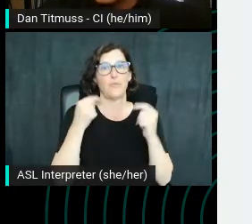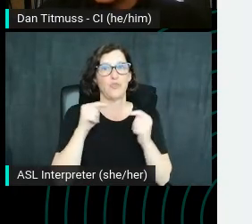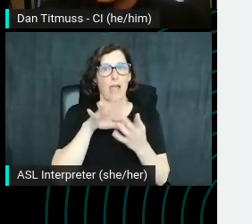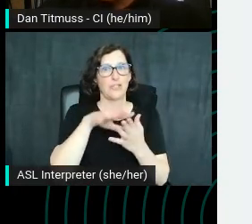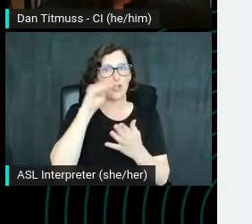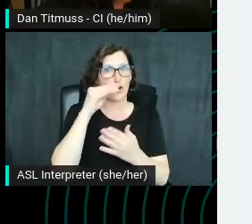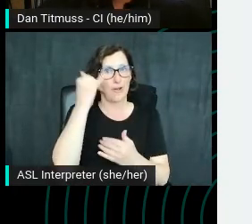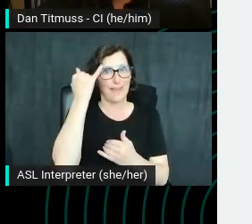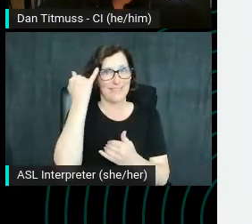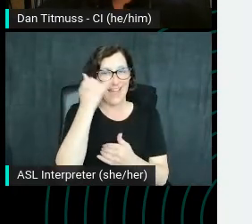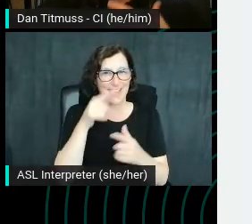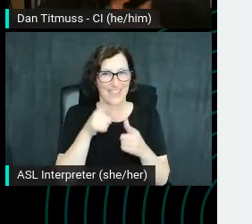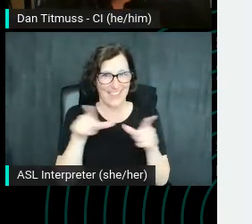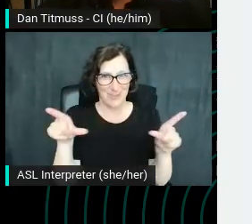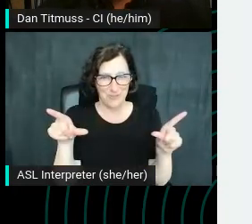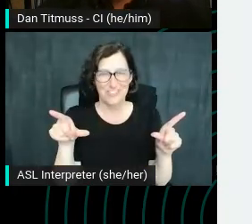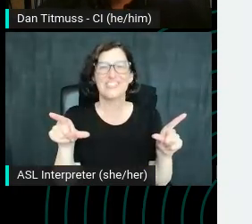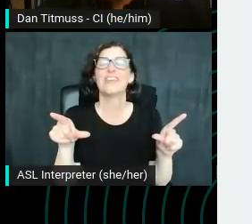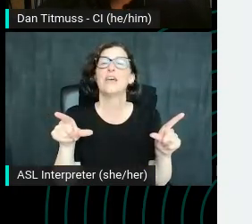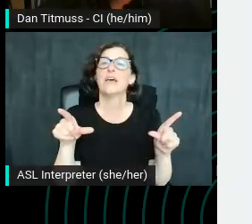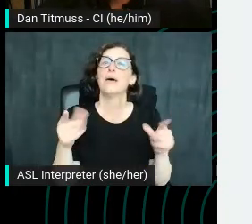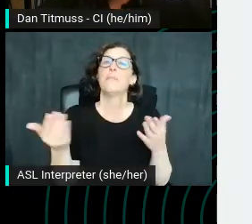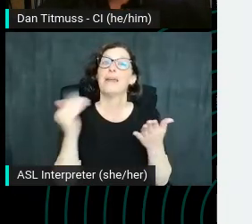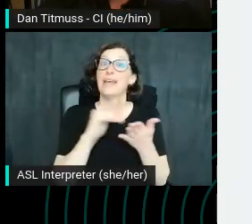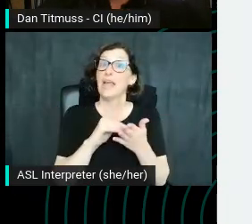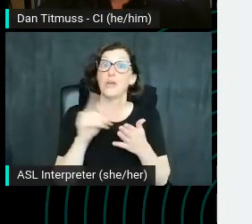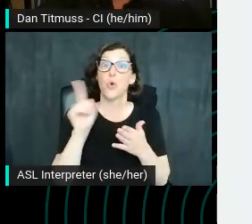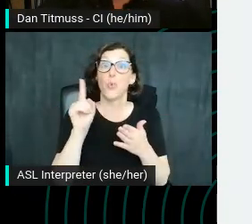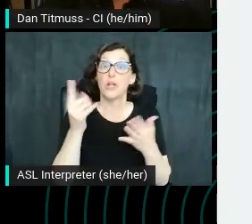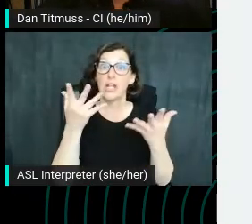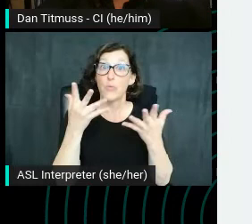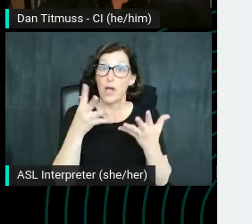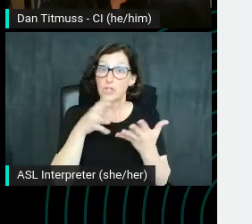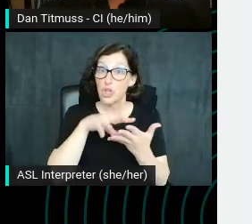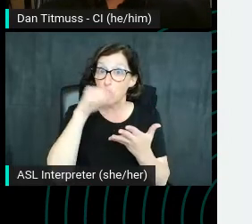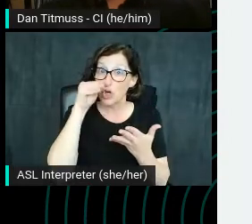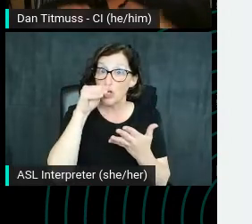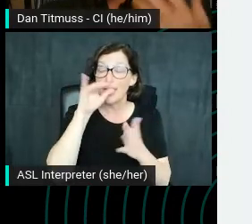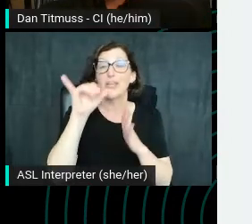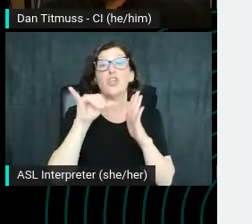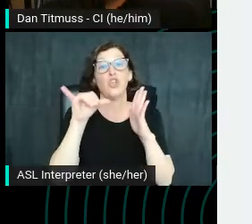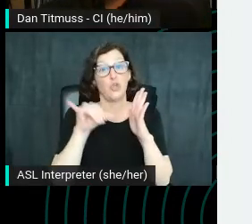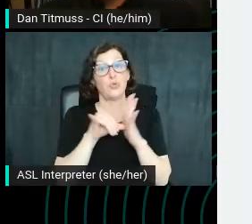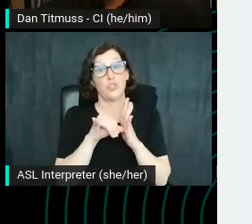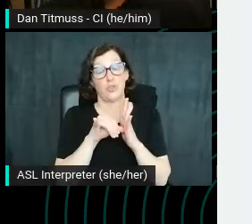And then once again, one of the first places I went to learn was YouTube. Be appealing, but don't click bait, right?